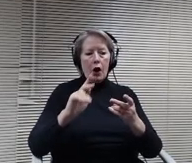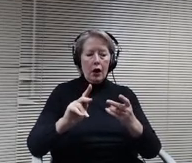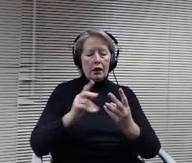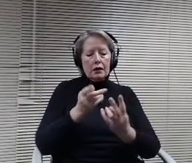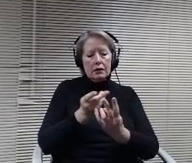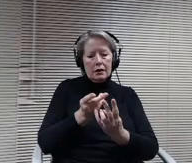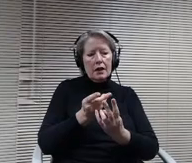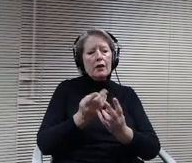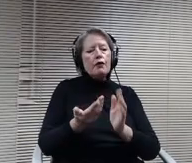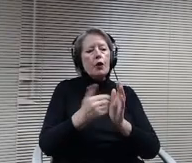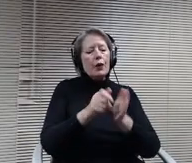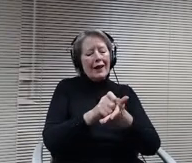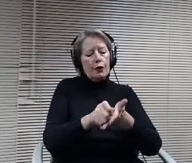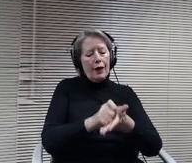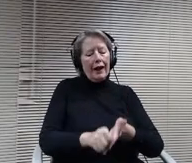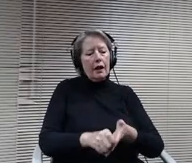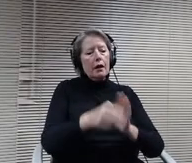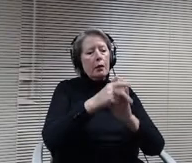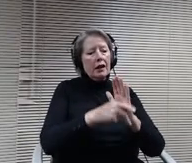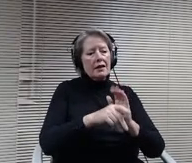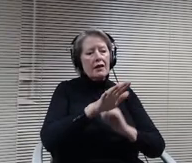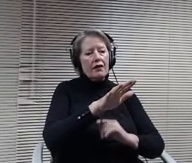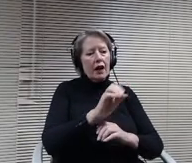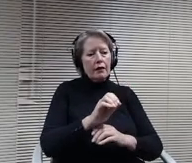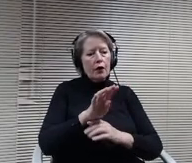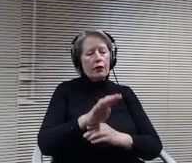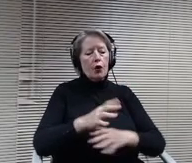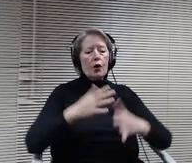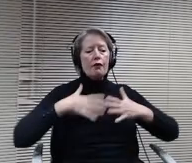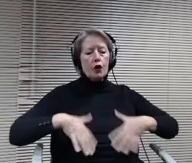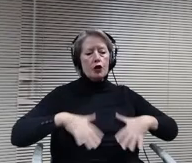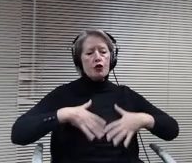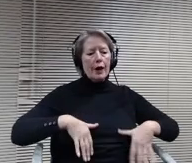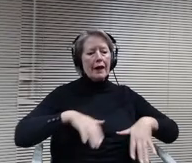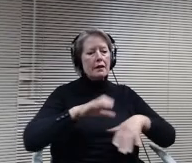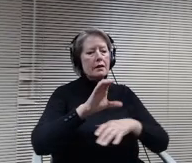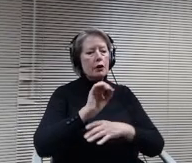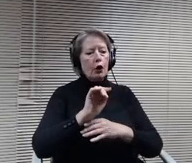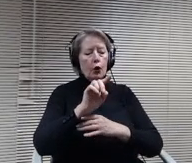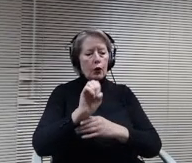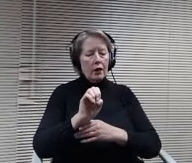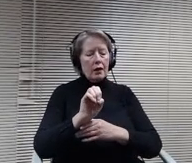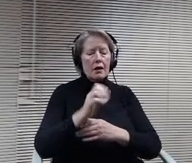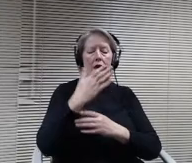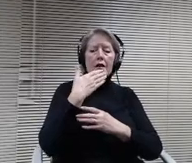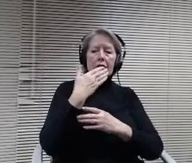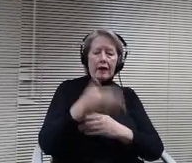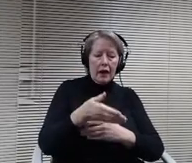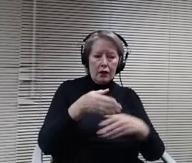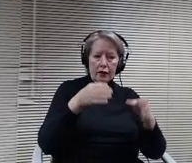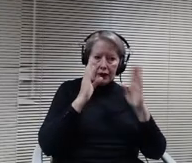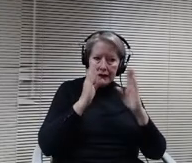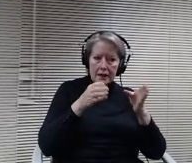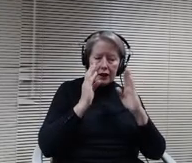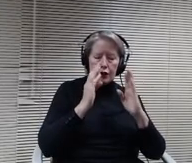policy 504 dress code. Thank you for listening to an addressing student and community concerns to ensure that all students,